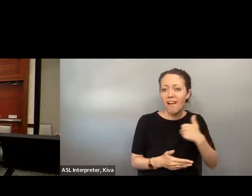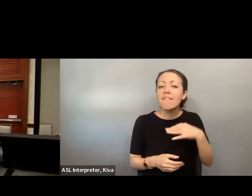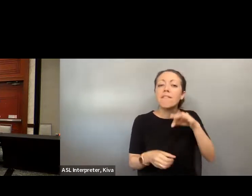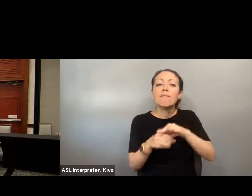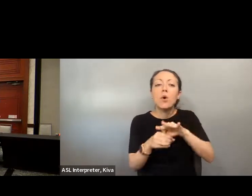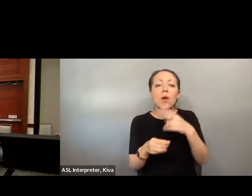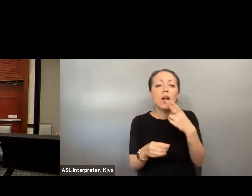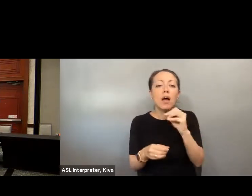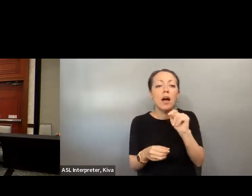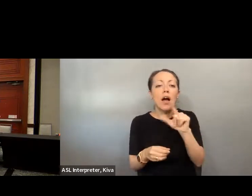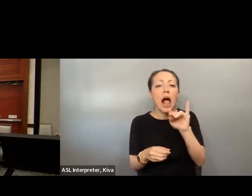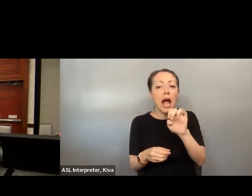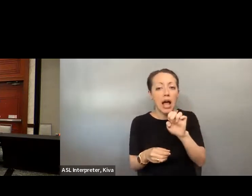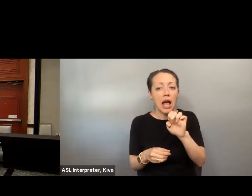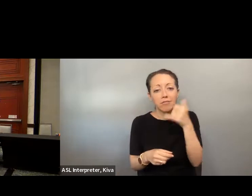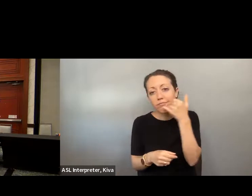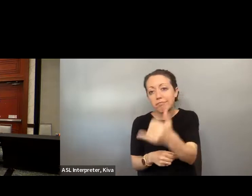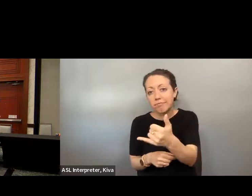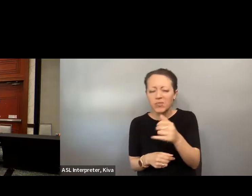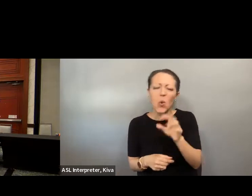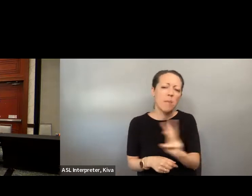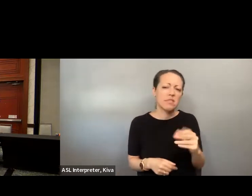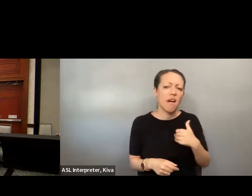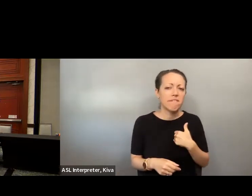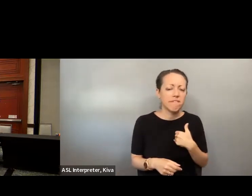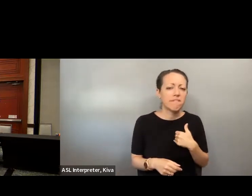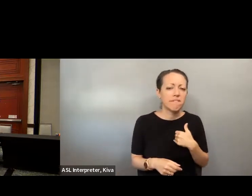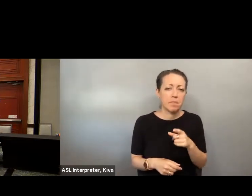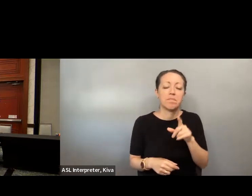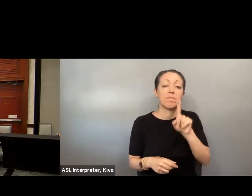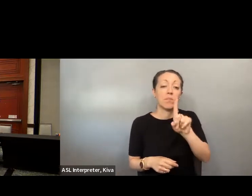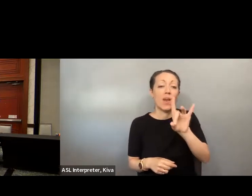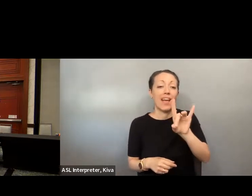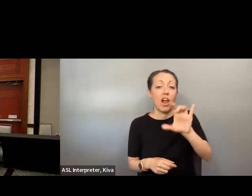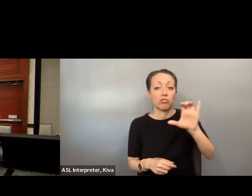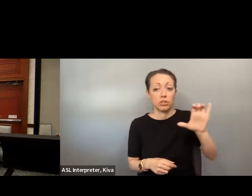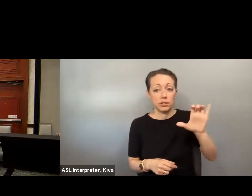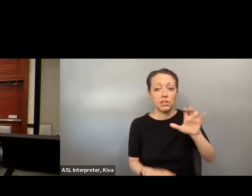I just kind of wanted to mention that disability rights. lines I wanted to mention that Disability Rights Florida has Florida has a voting hotline. You can find it on our website, but it will also give it to you.